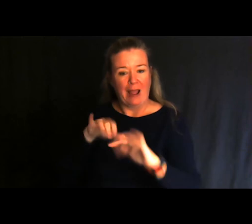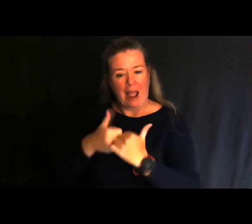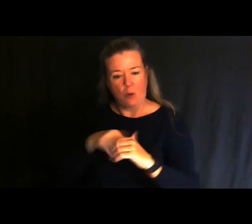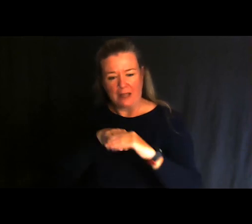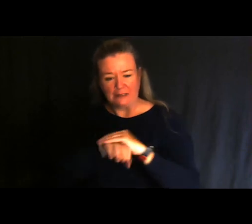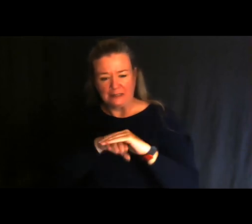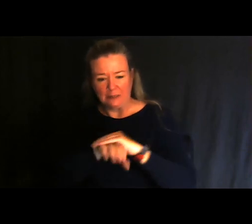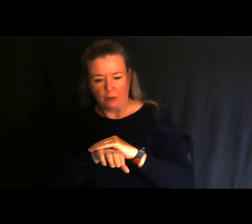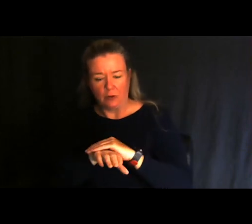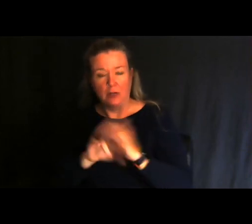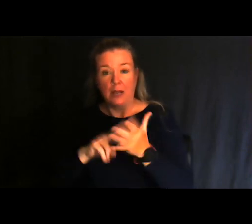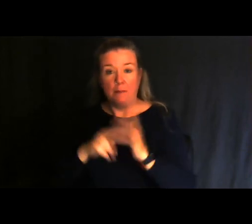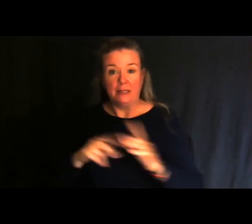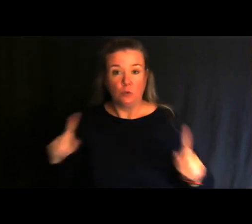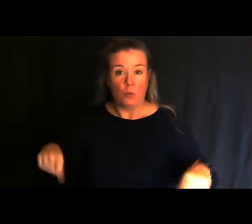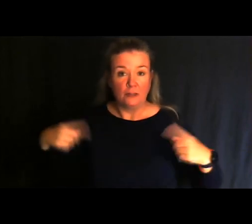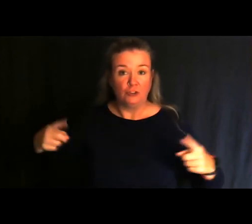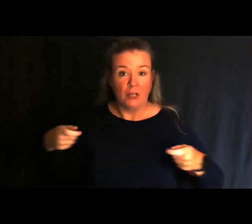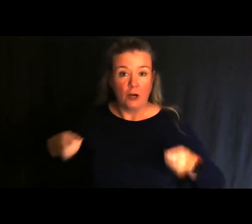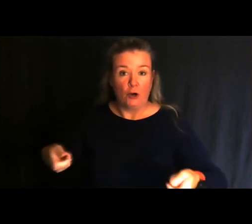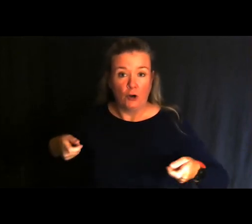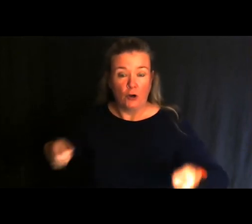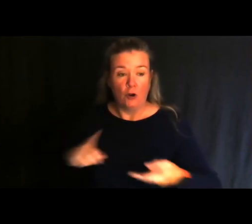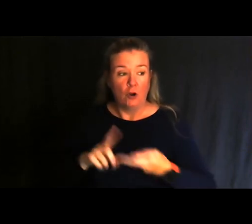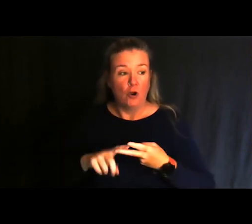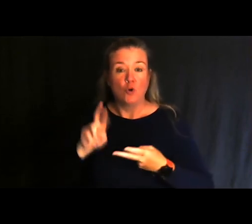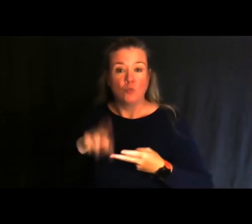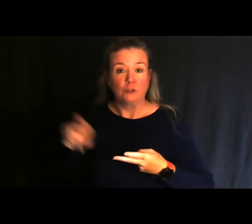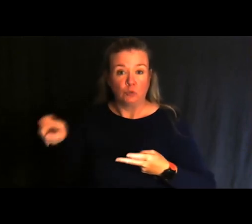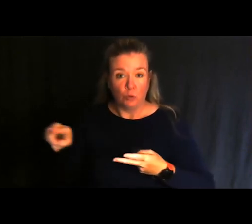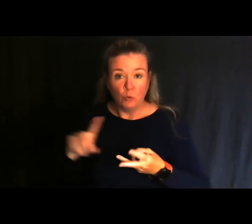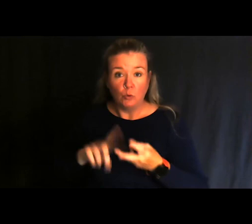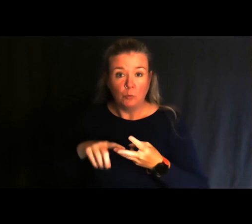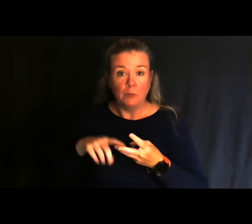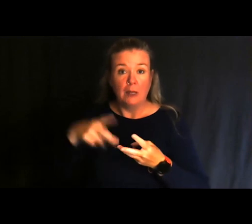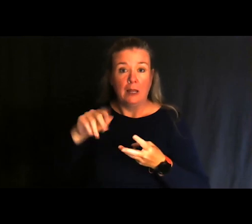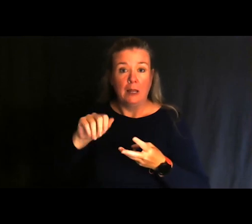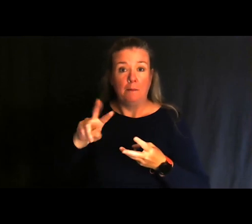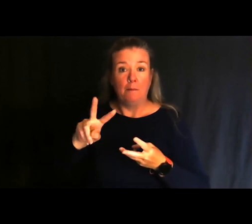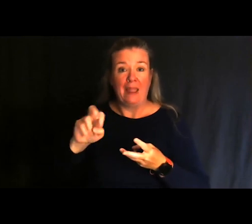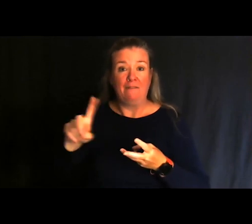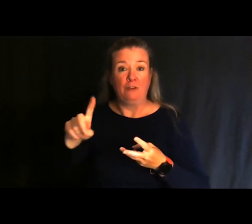That could mean wheelchair access, accessible restrooms, paved walkways, accessible parking,